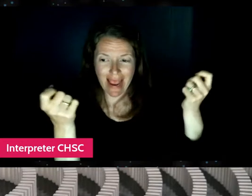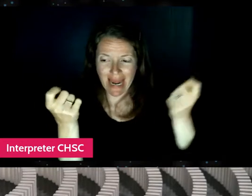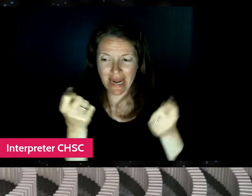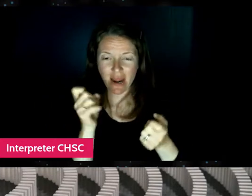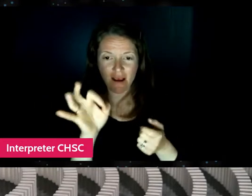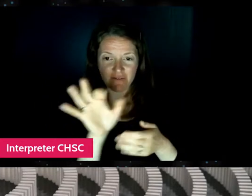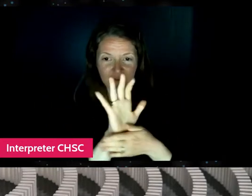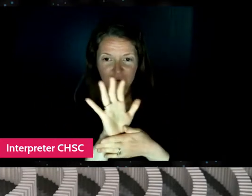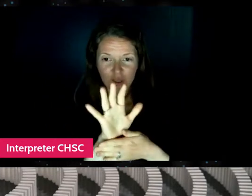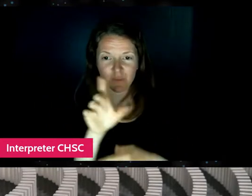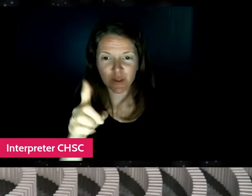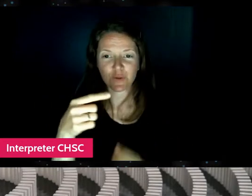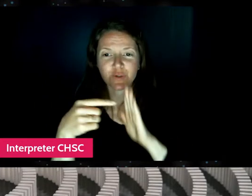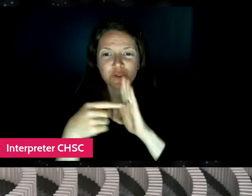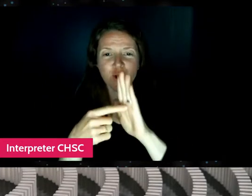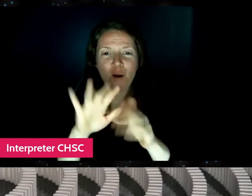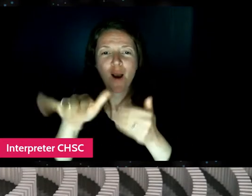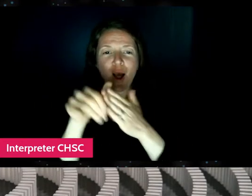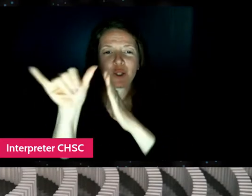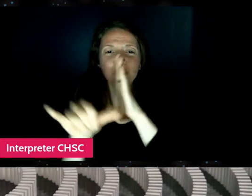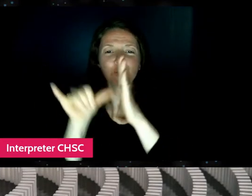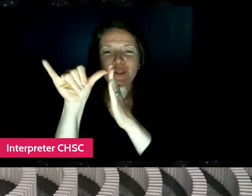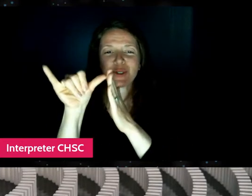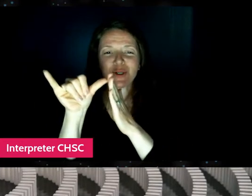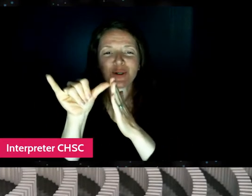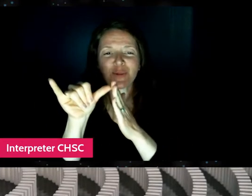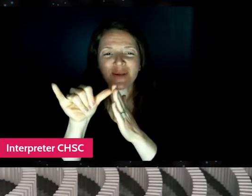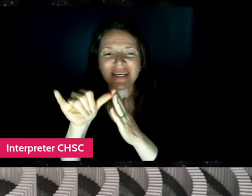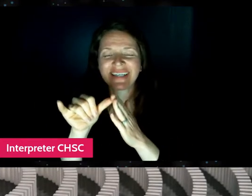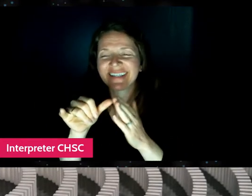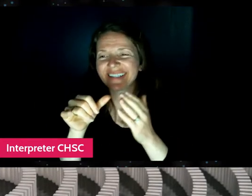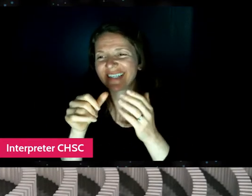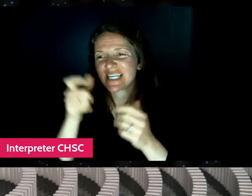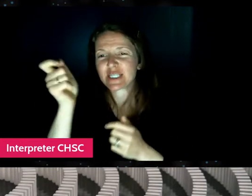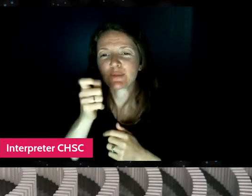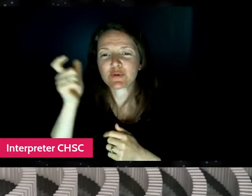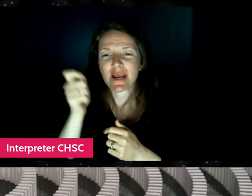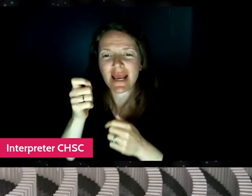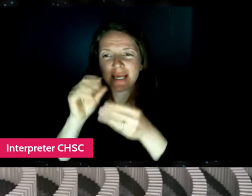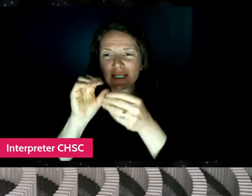everyone's YouTube subscriber numbers. And I laughed because Lily, you were the clear winner